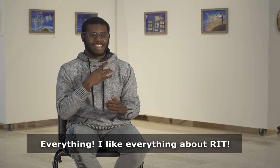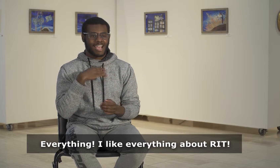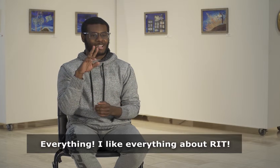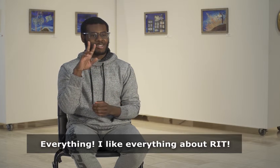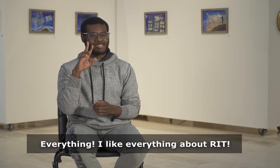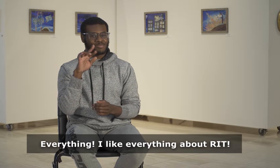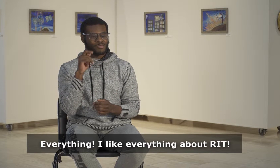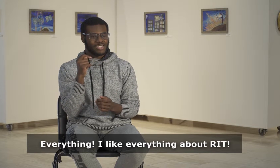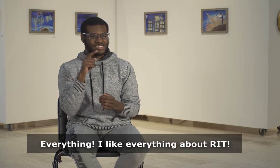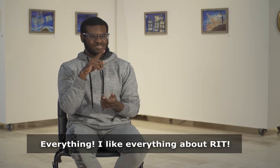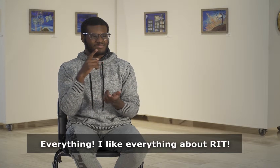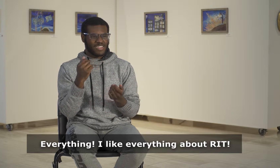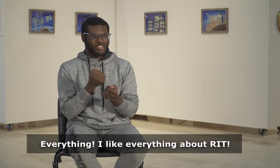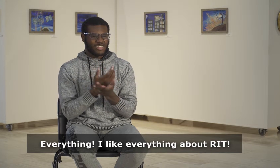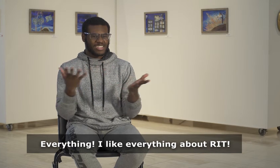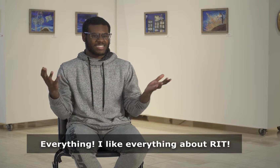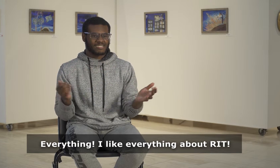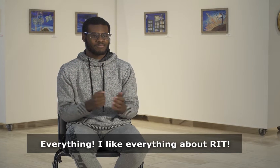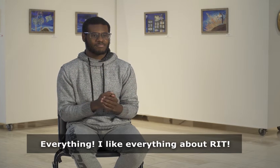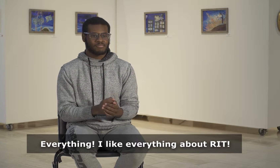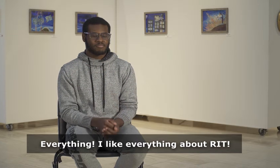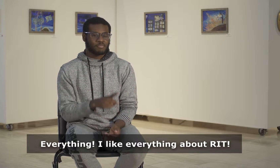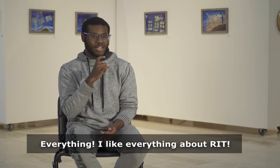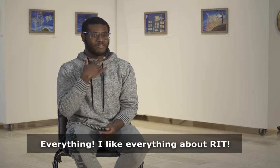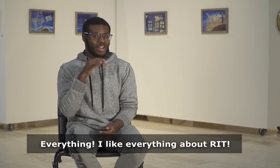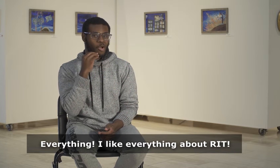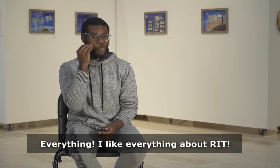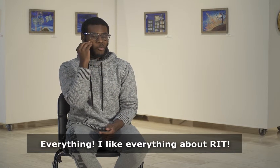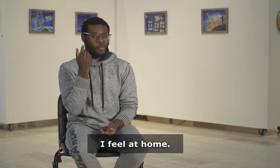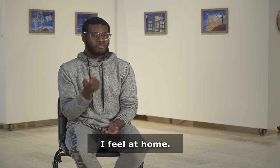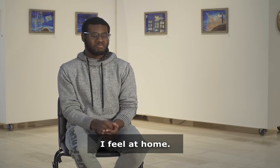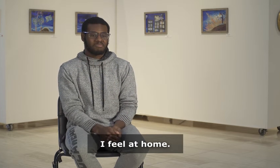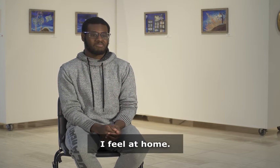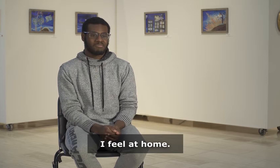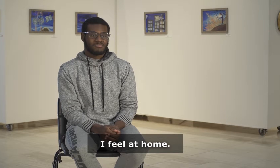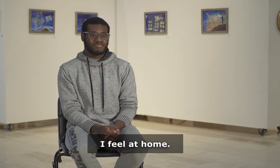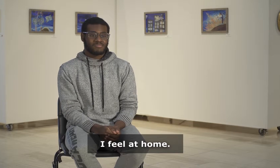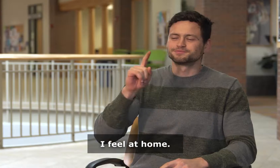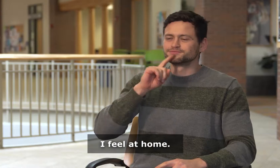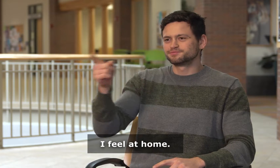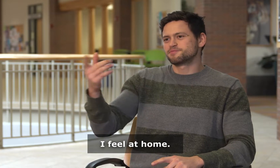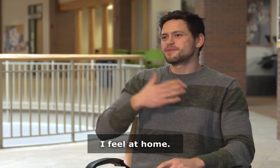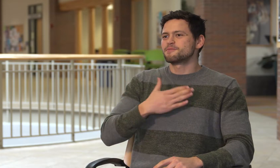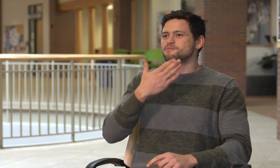Everything! I like everything about RIT! I feel at home.